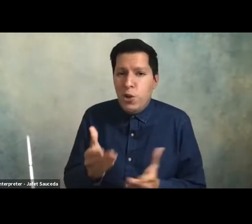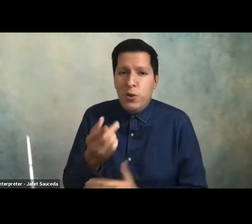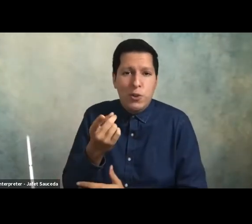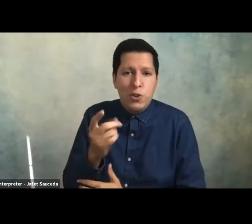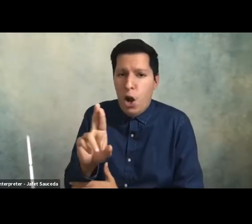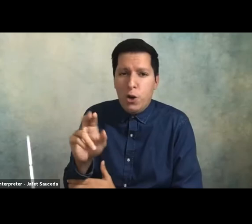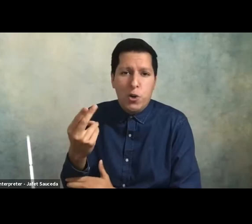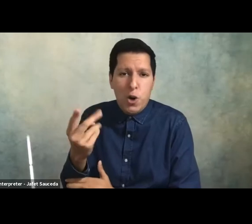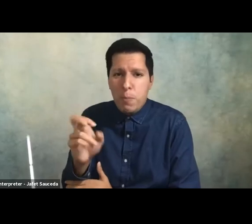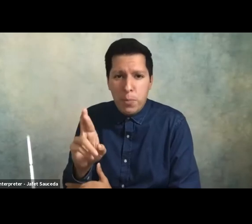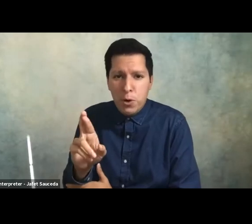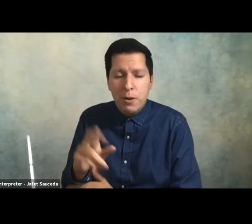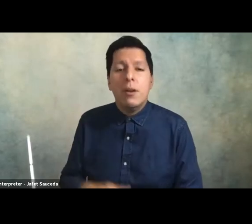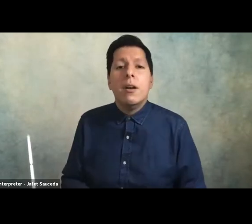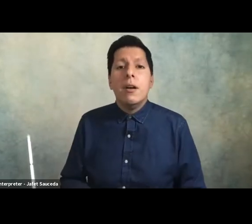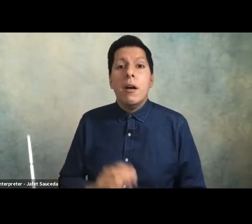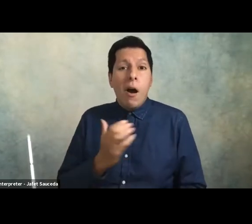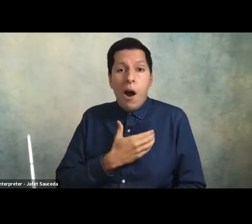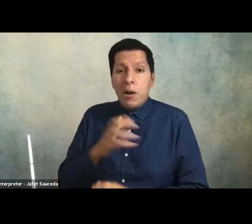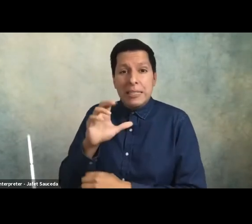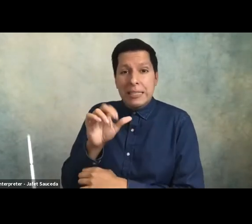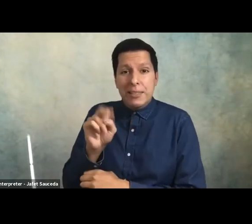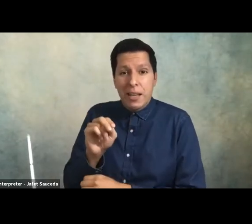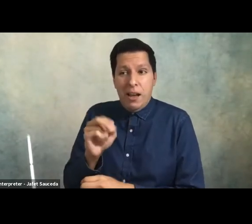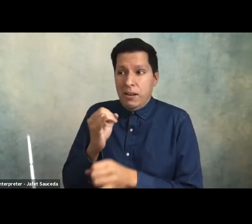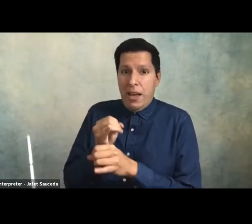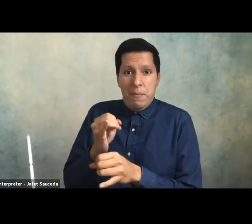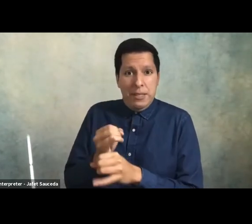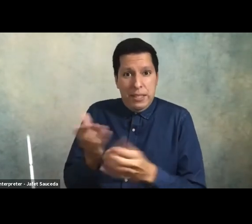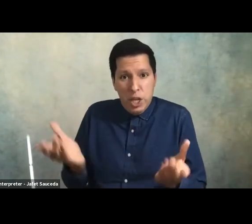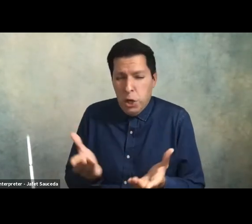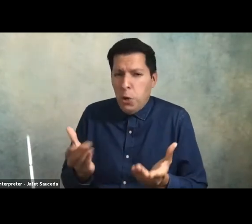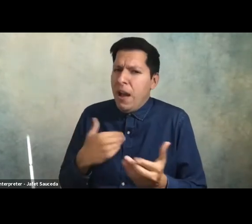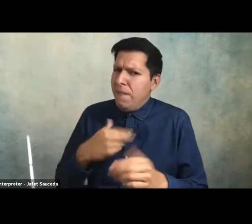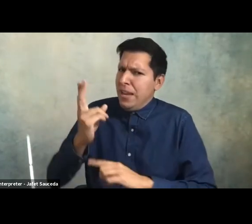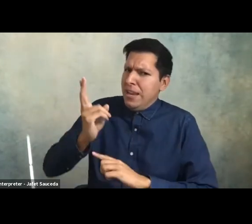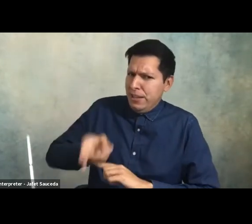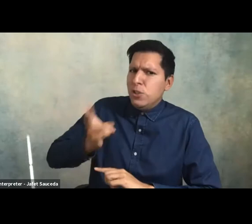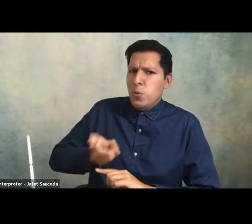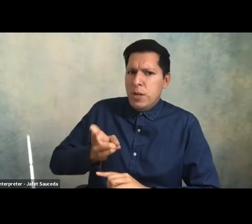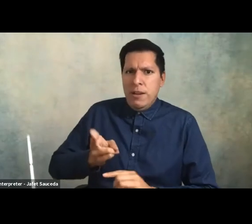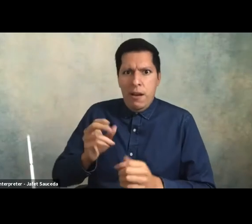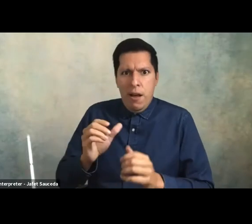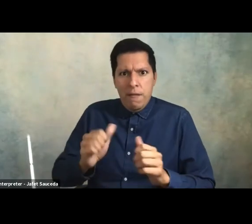our csun campus has a history of student activism and staff and faculty who want to support our